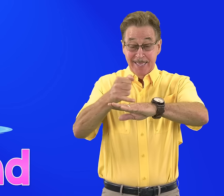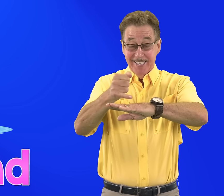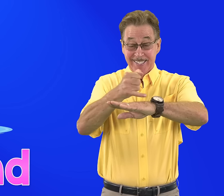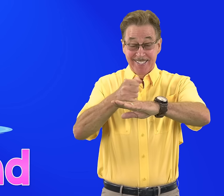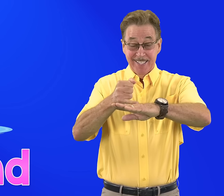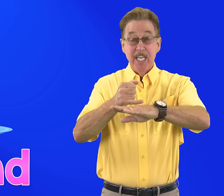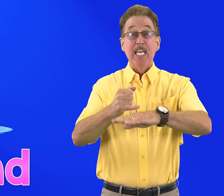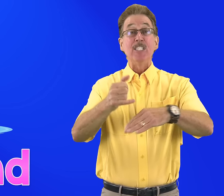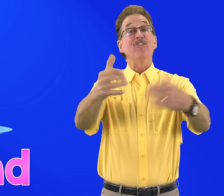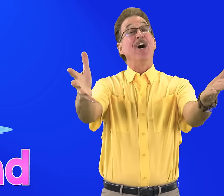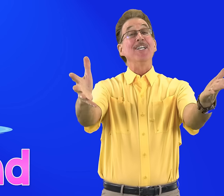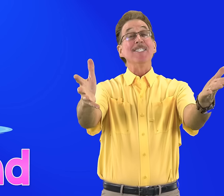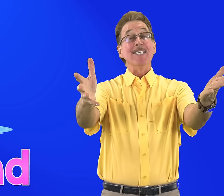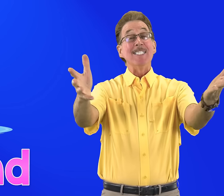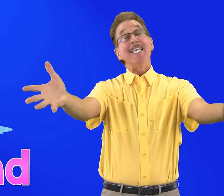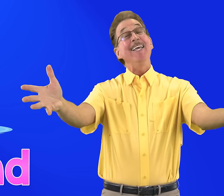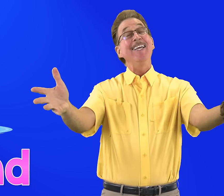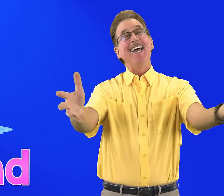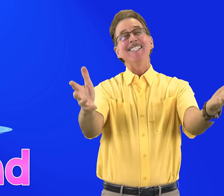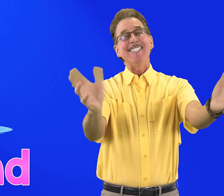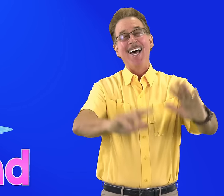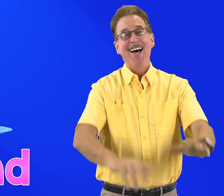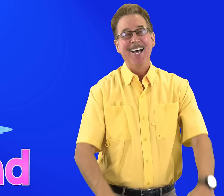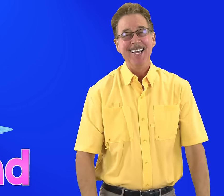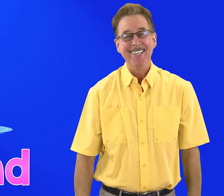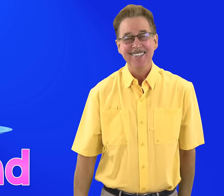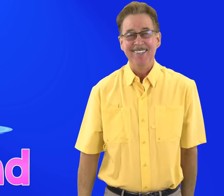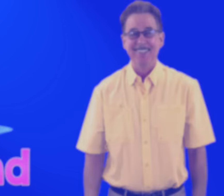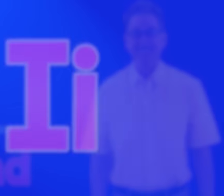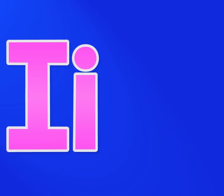It's fun to sing and sign